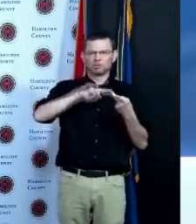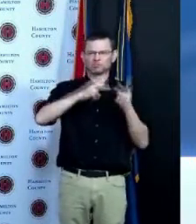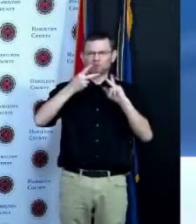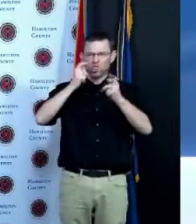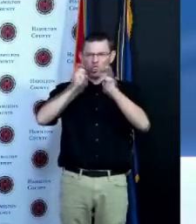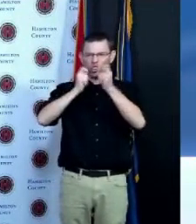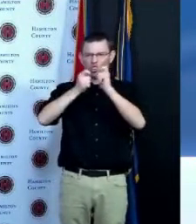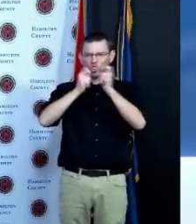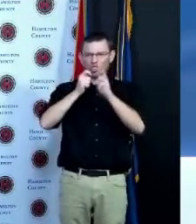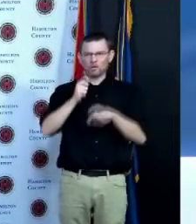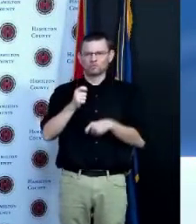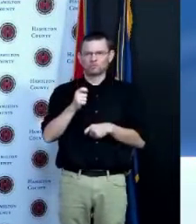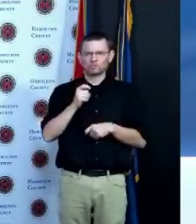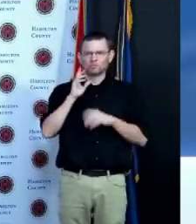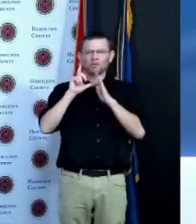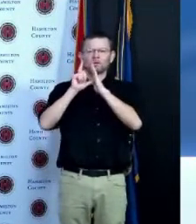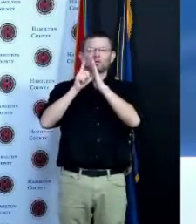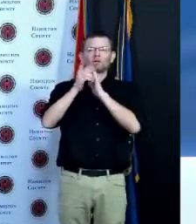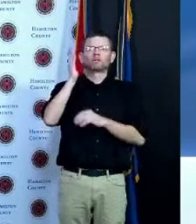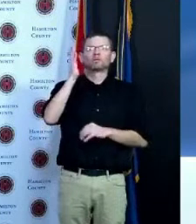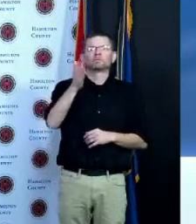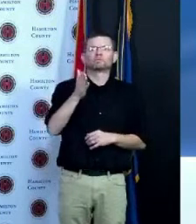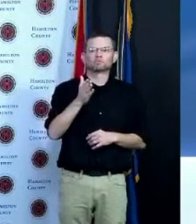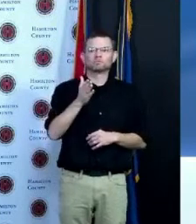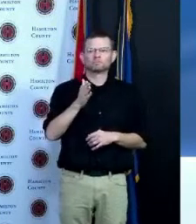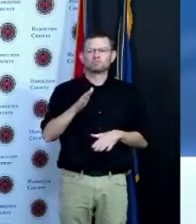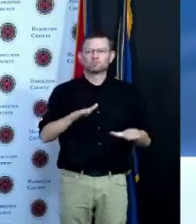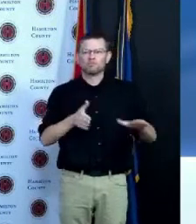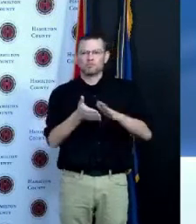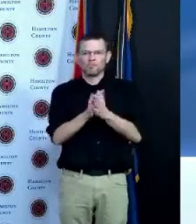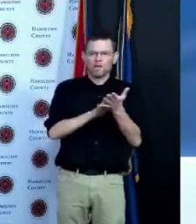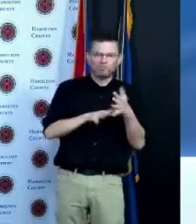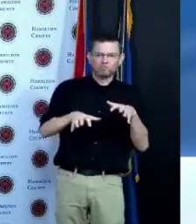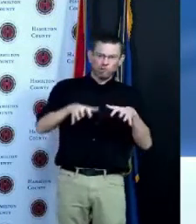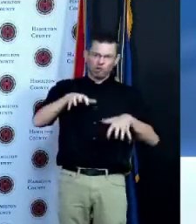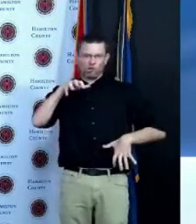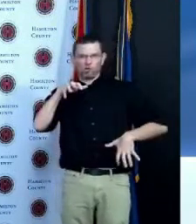some point and all of us become zombies and so those are the three categories that have to be